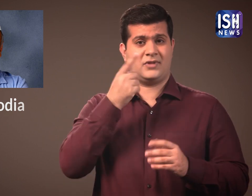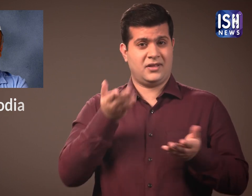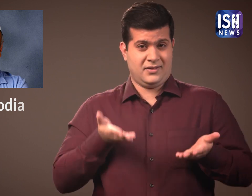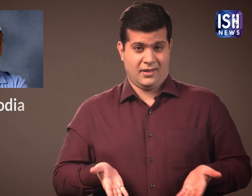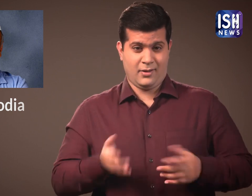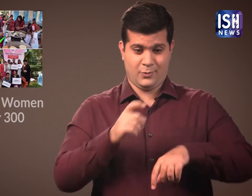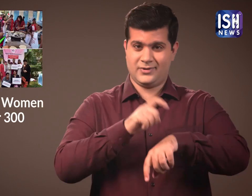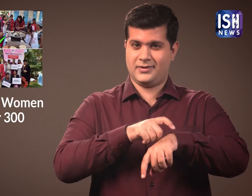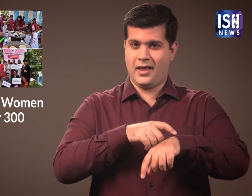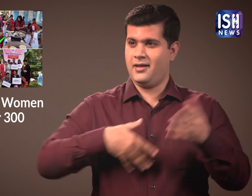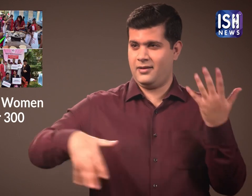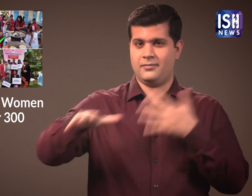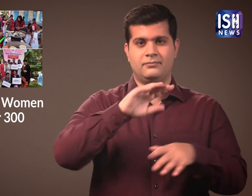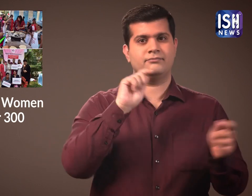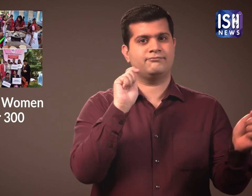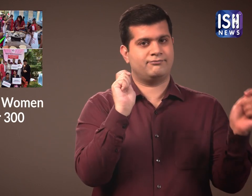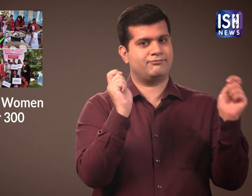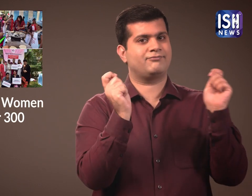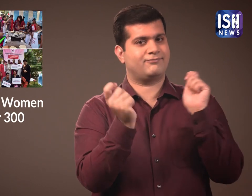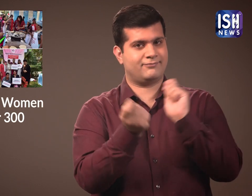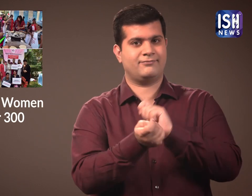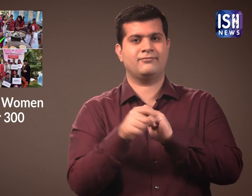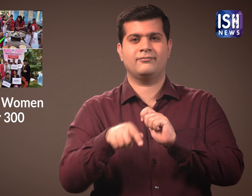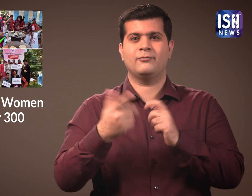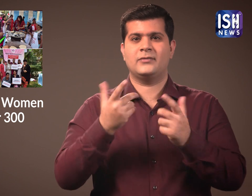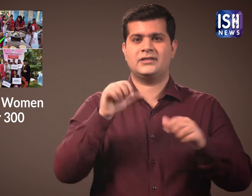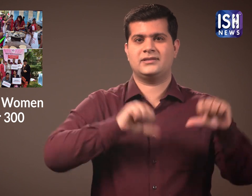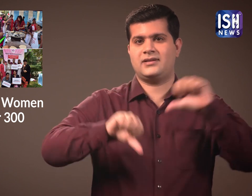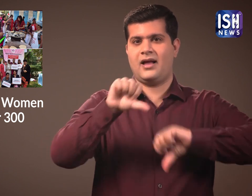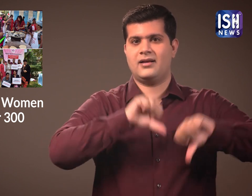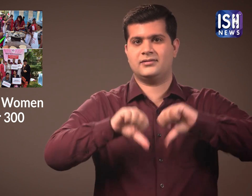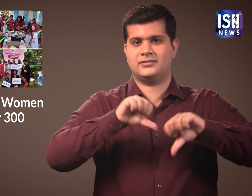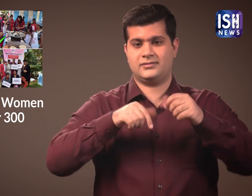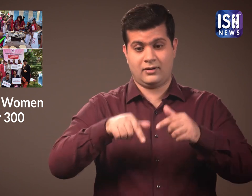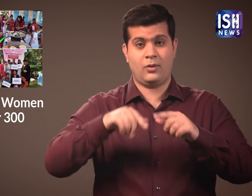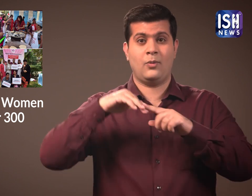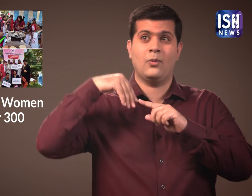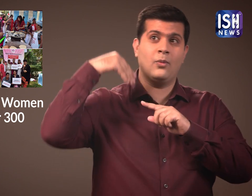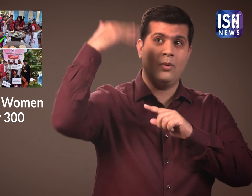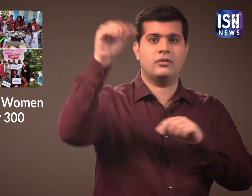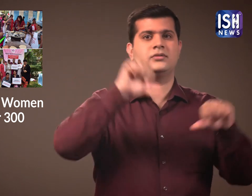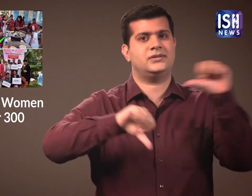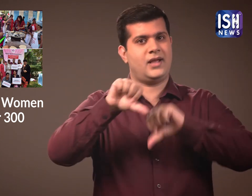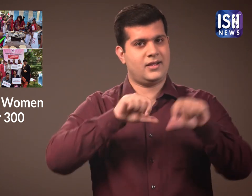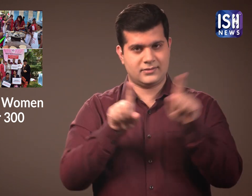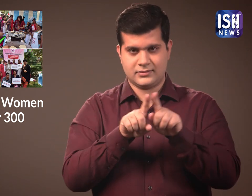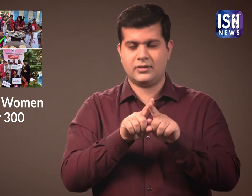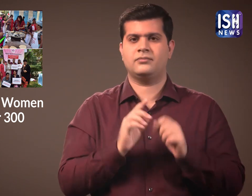In today's scientific day and age,